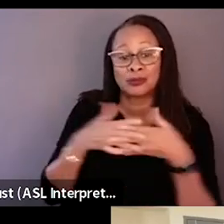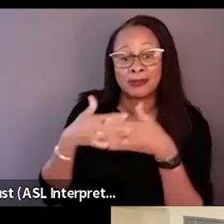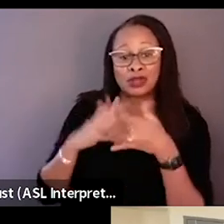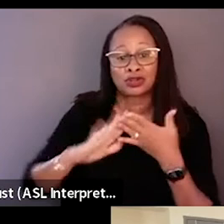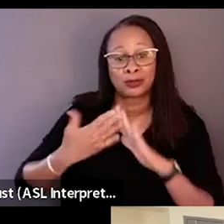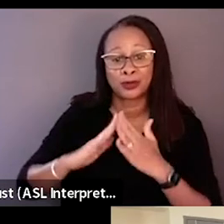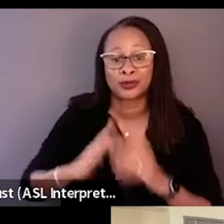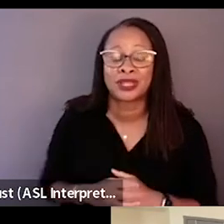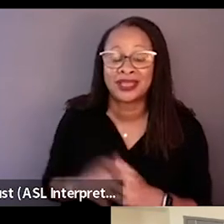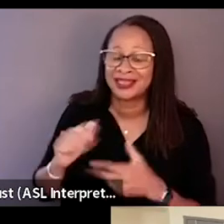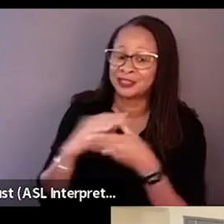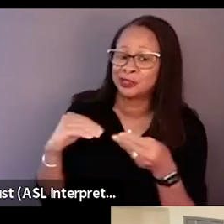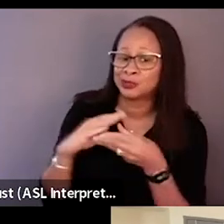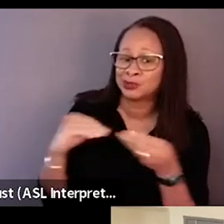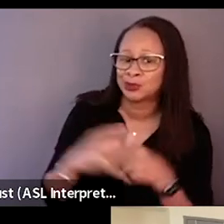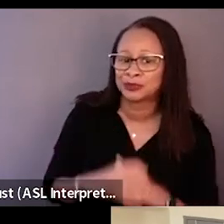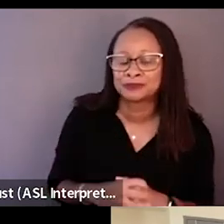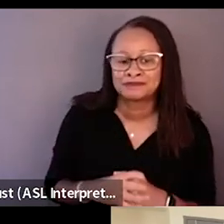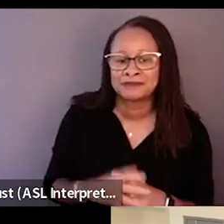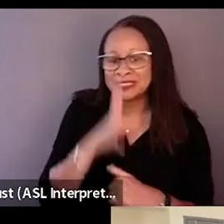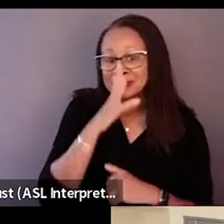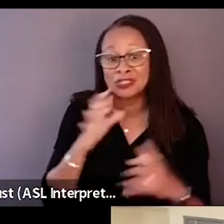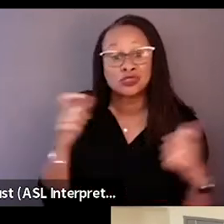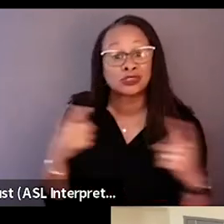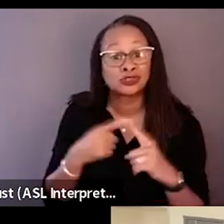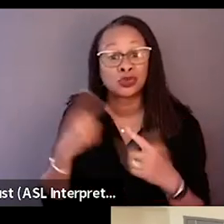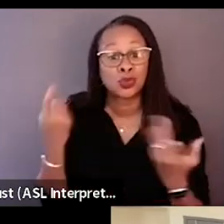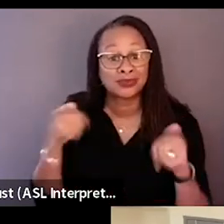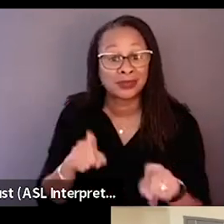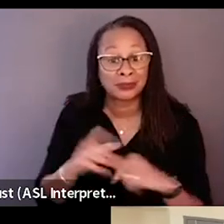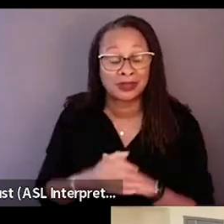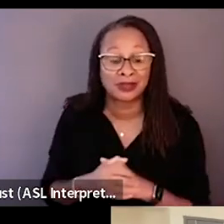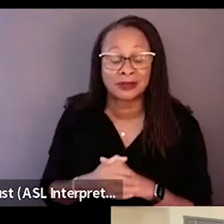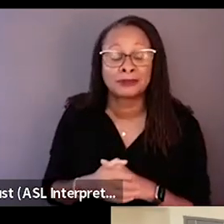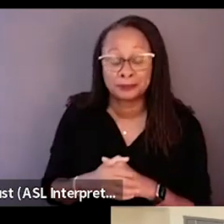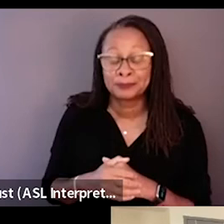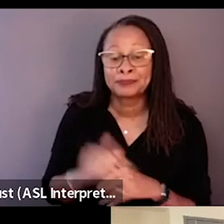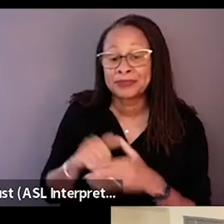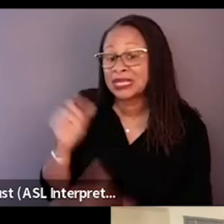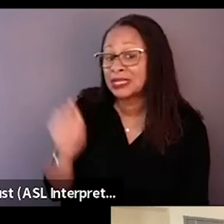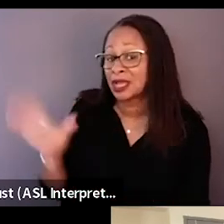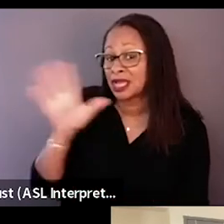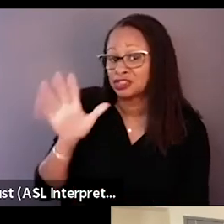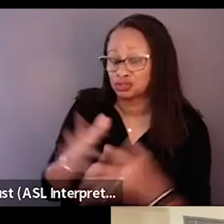and this story speaks so much to what is happening in Asian America today.